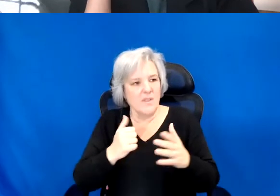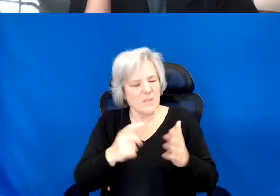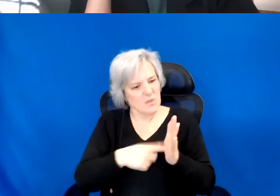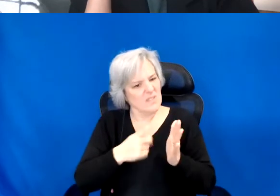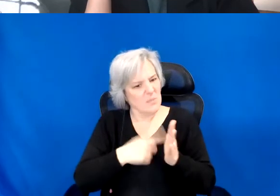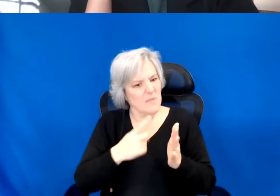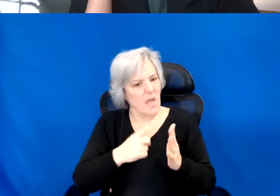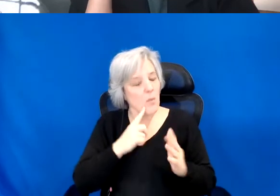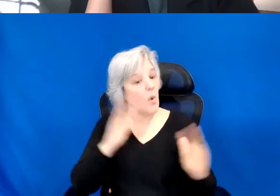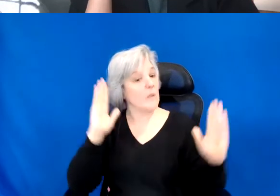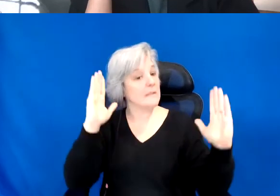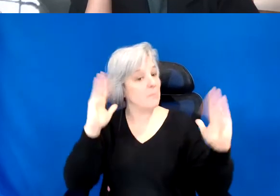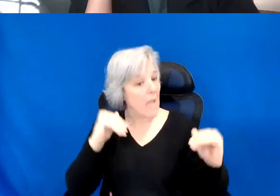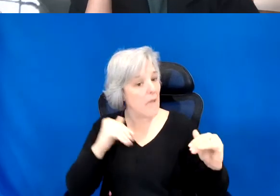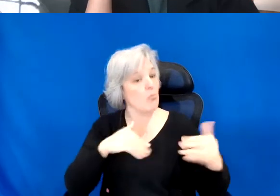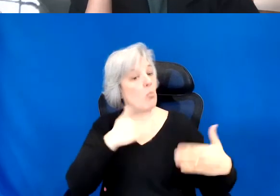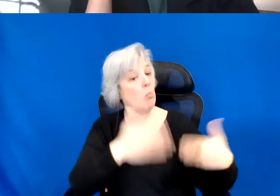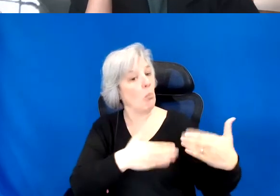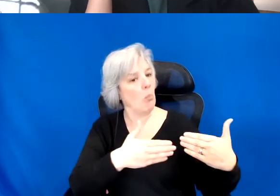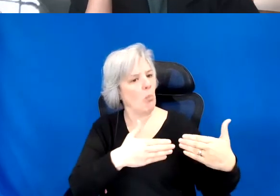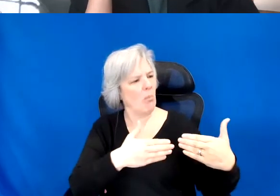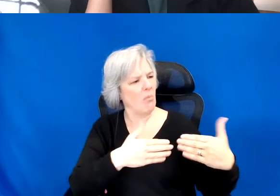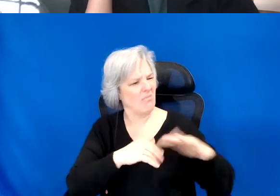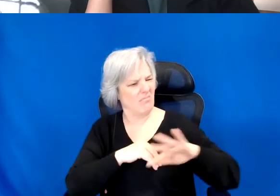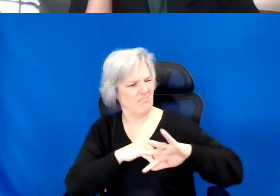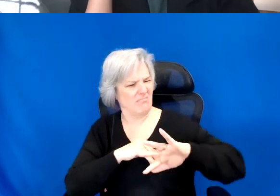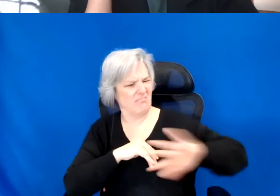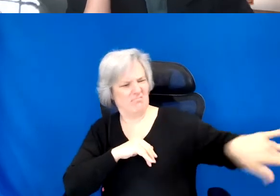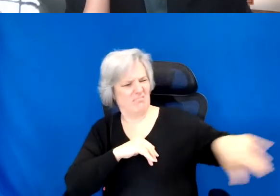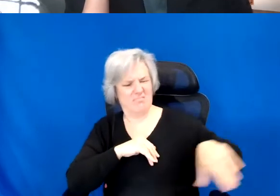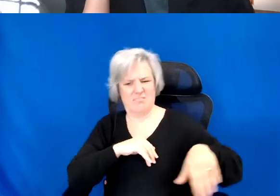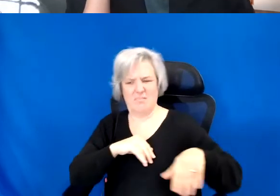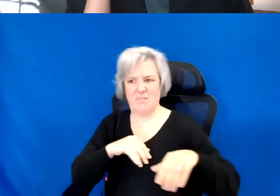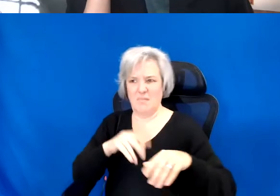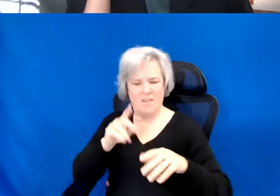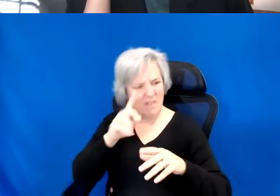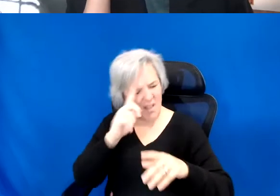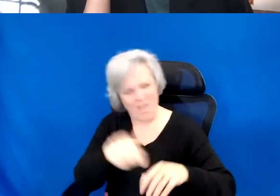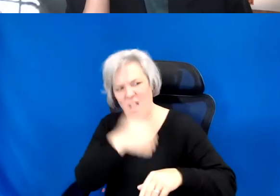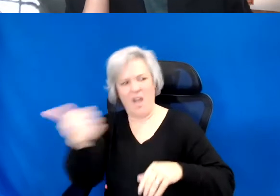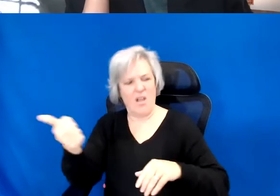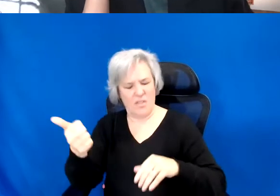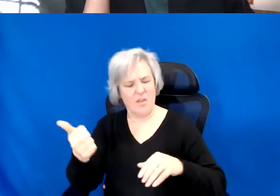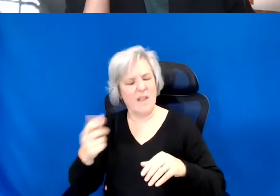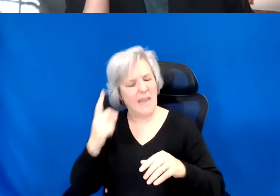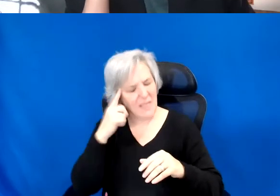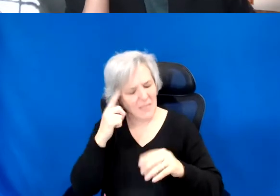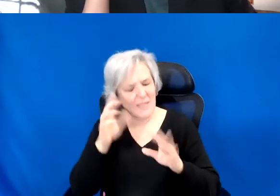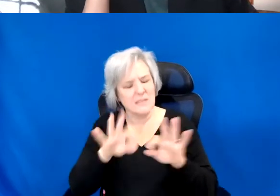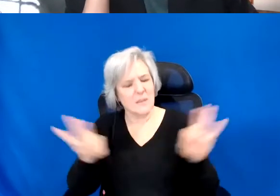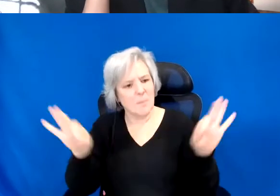expected. I think it happens and it's definitely happening.